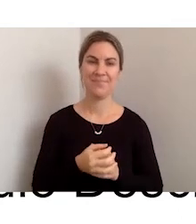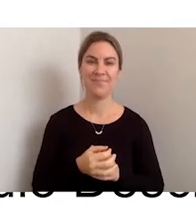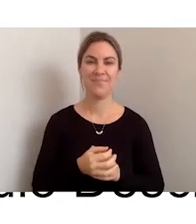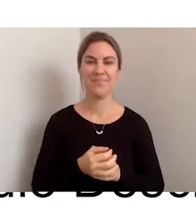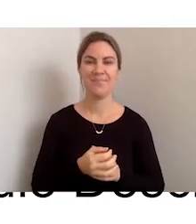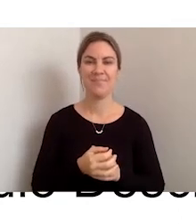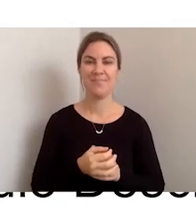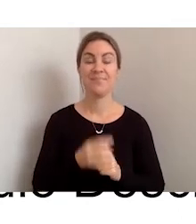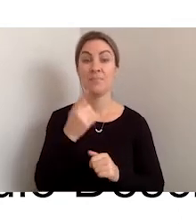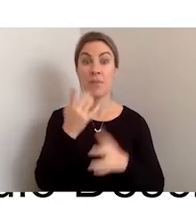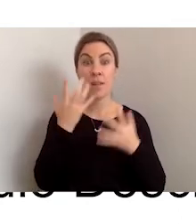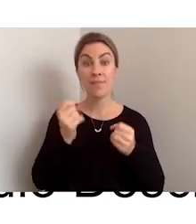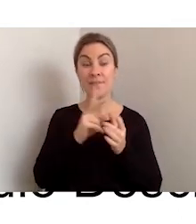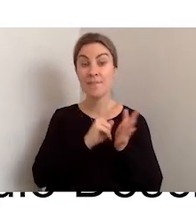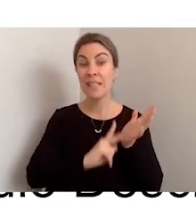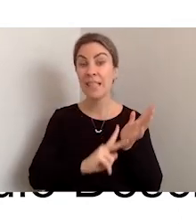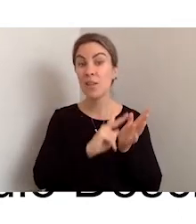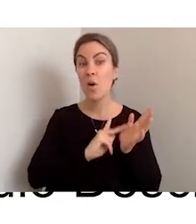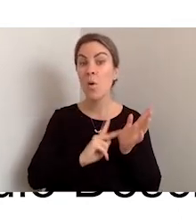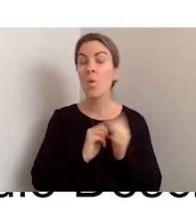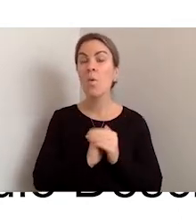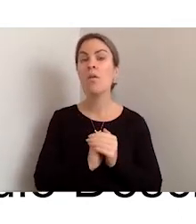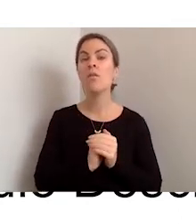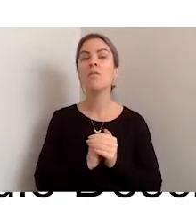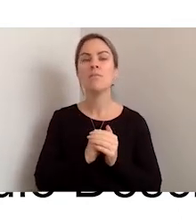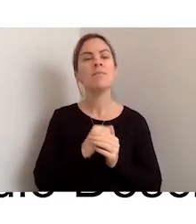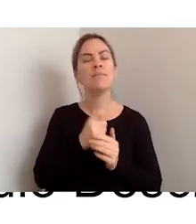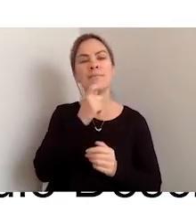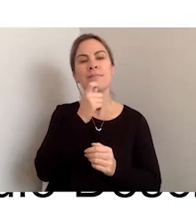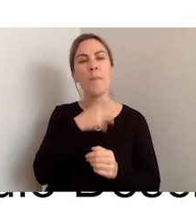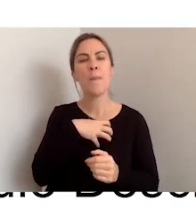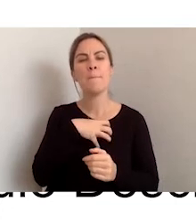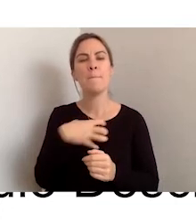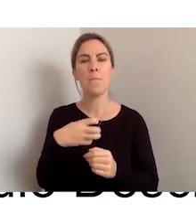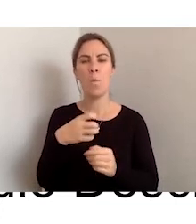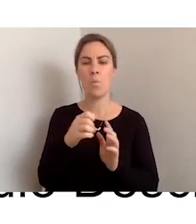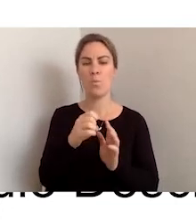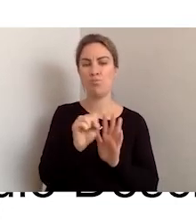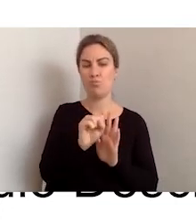video, this is where you need to get into your longer-type description.